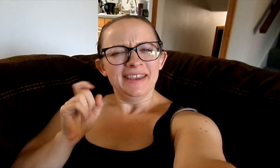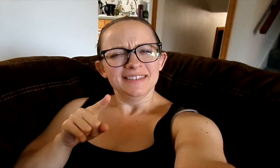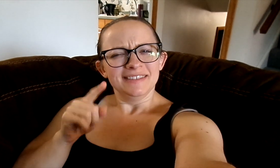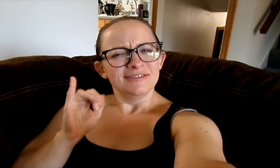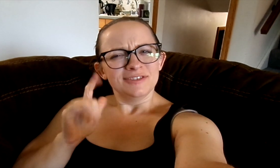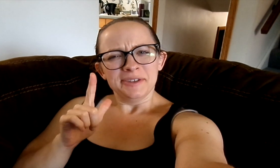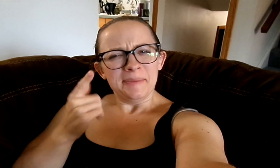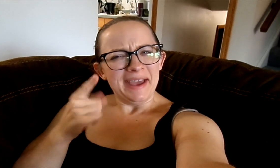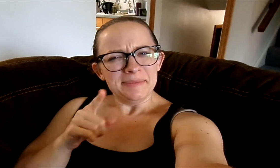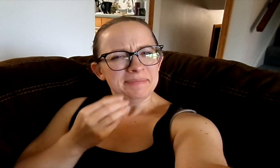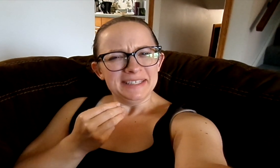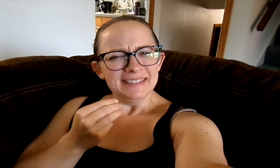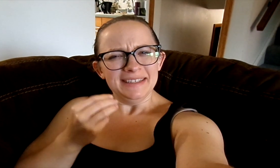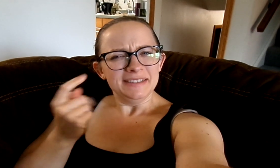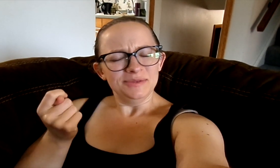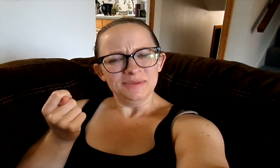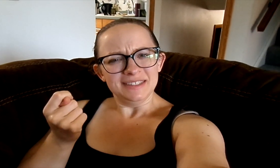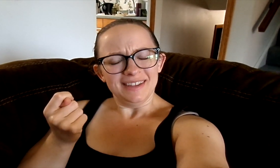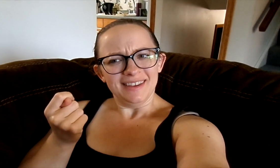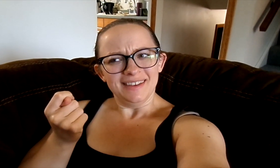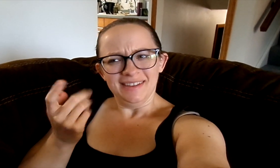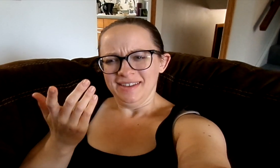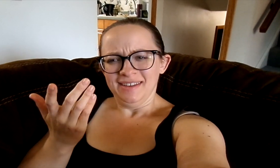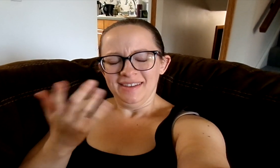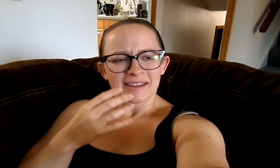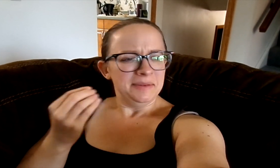You might be asking, Jill, what happened to Monday and Tuesday?